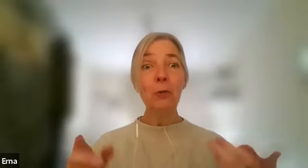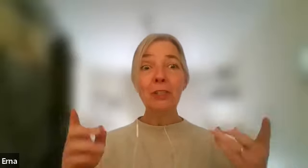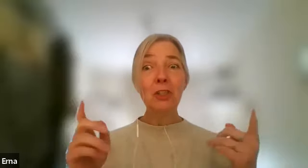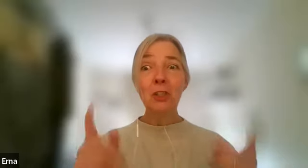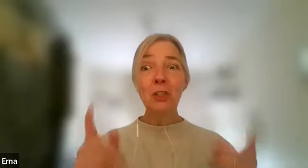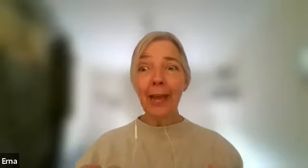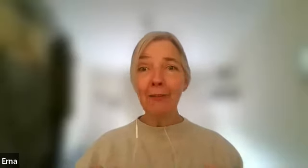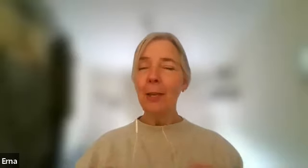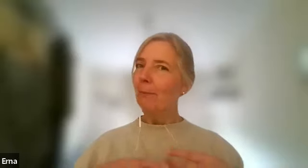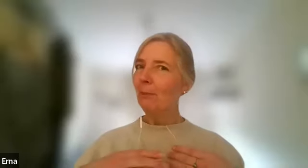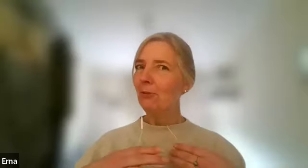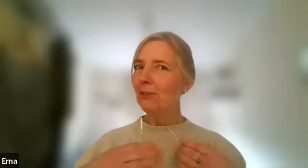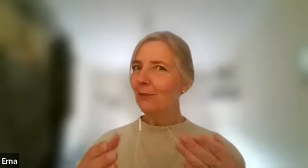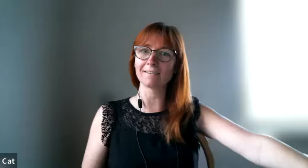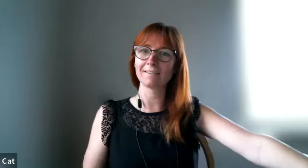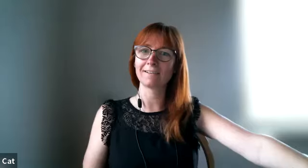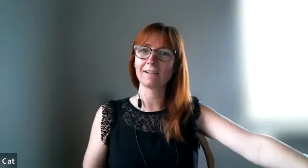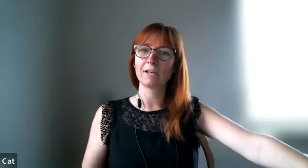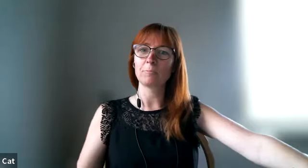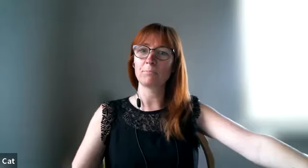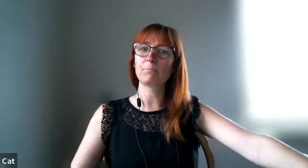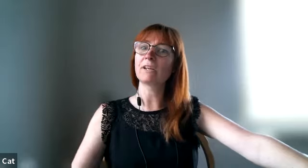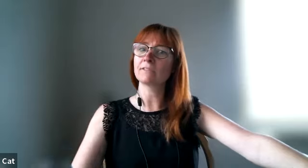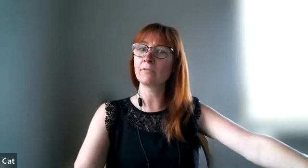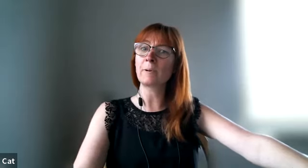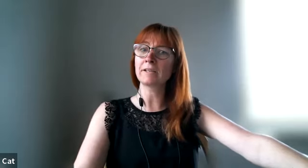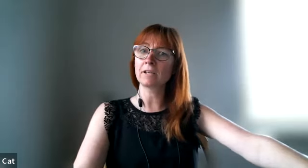what you have maybe you've got physical touching quality time because everybody got